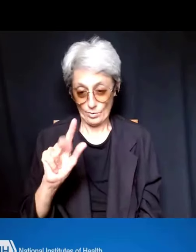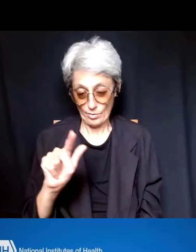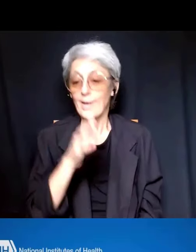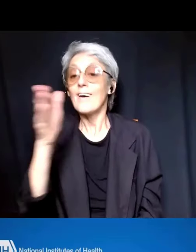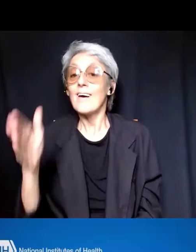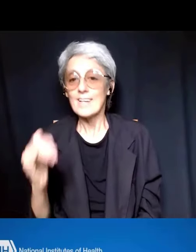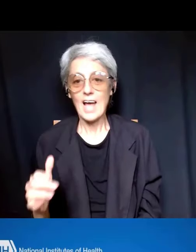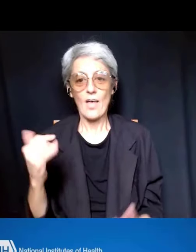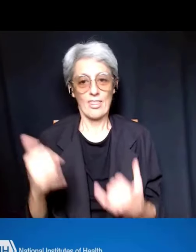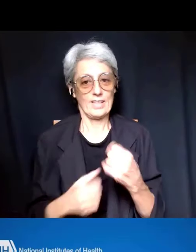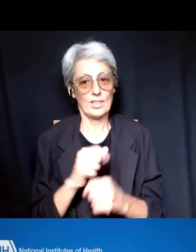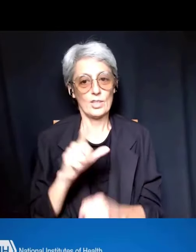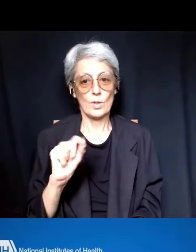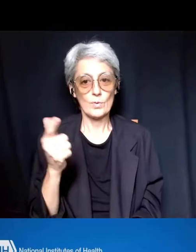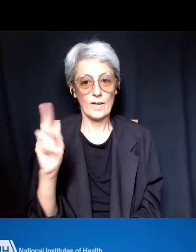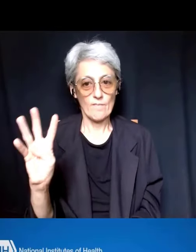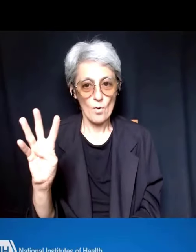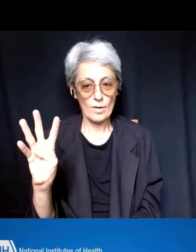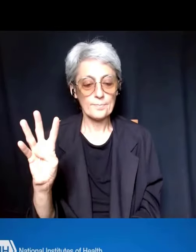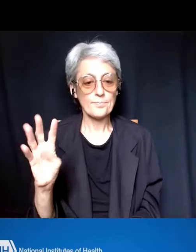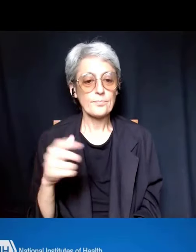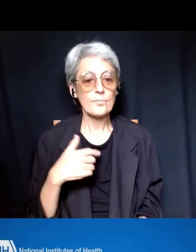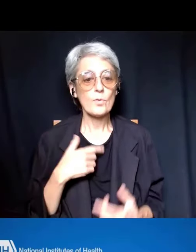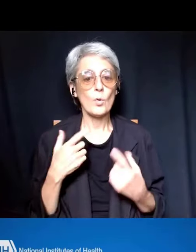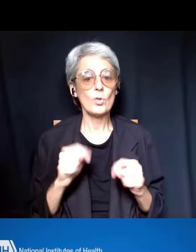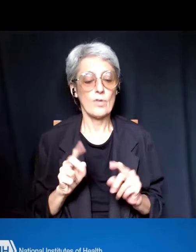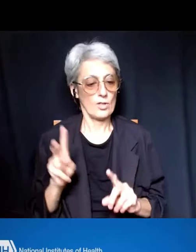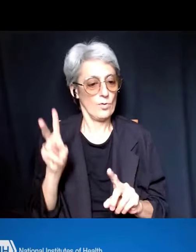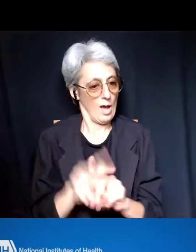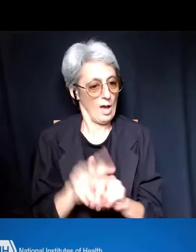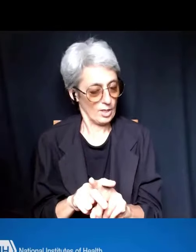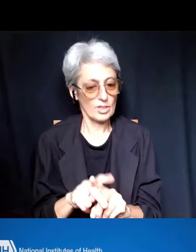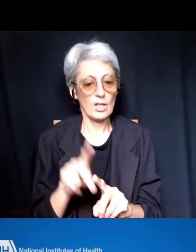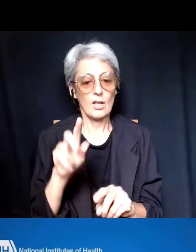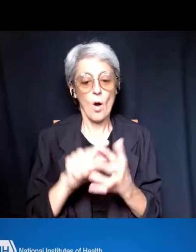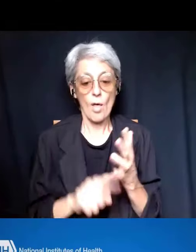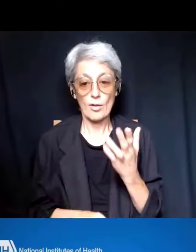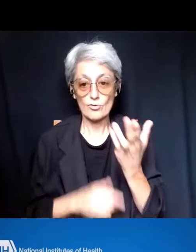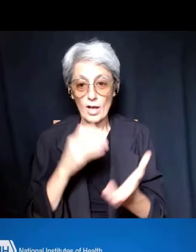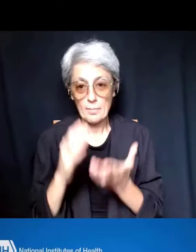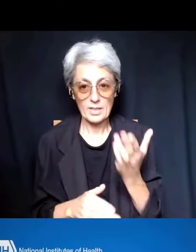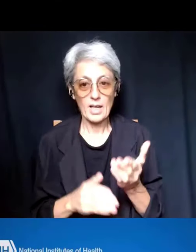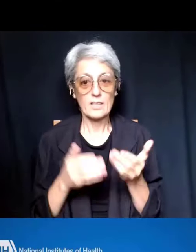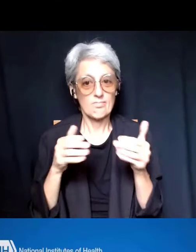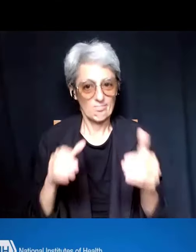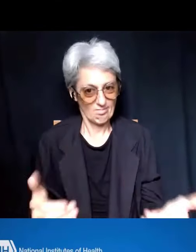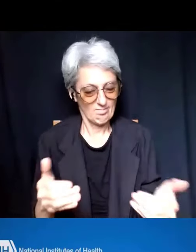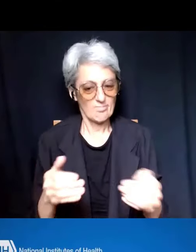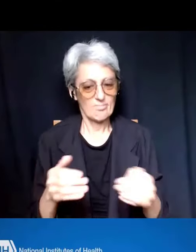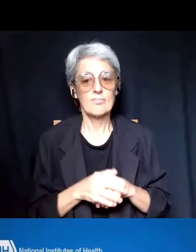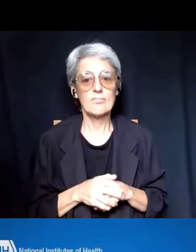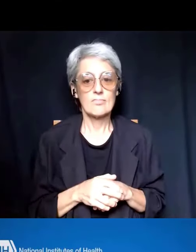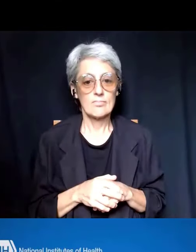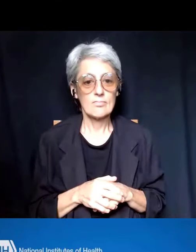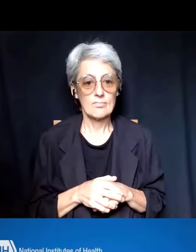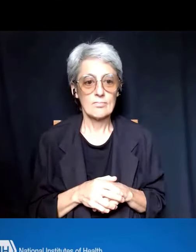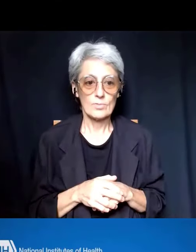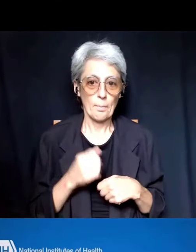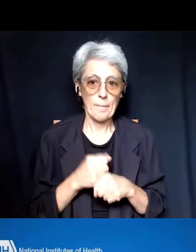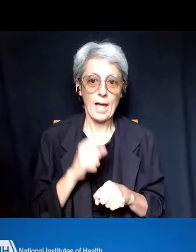we're working to operationalize the recommendations into an actual product that you all will see